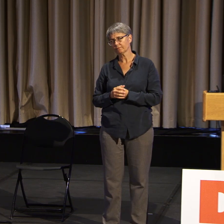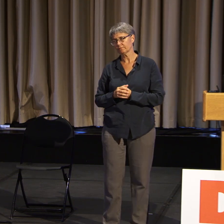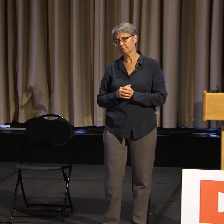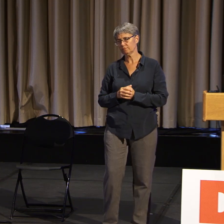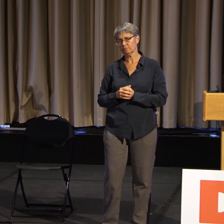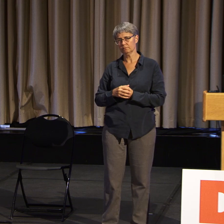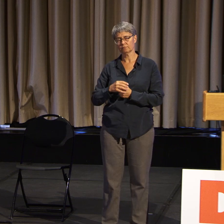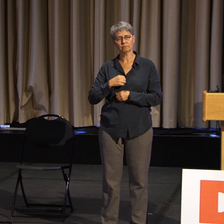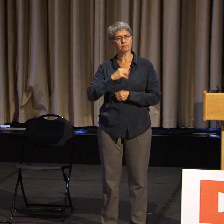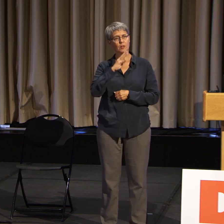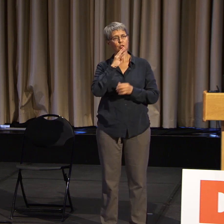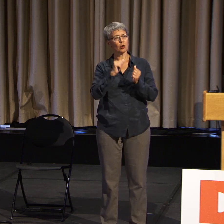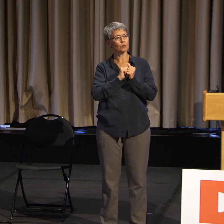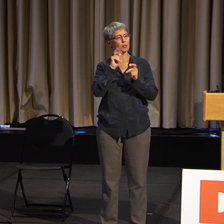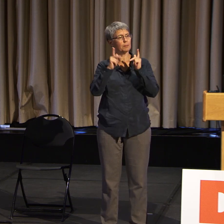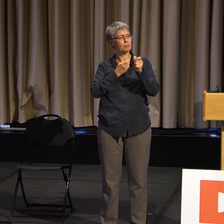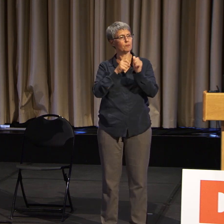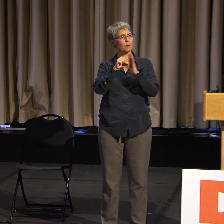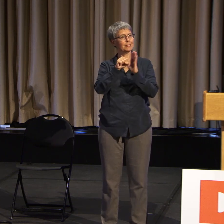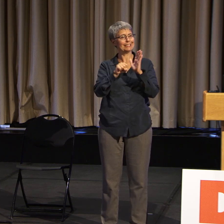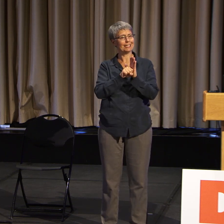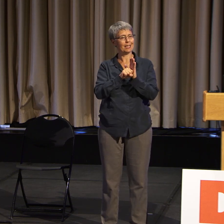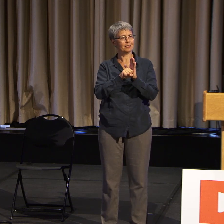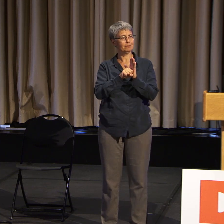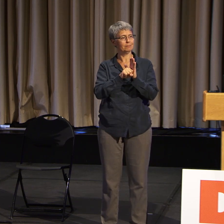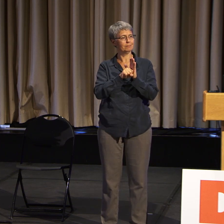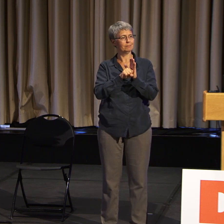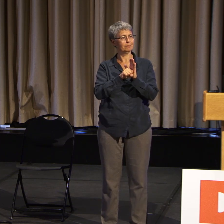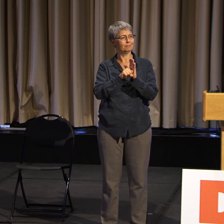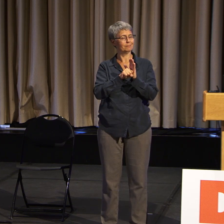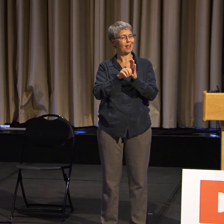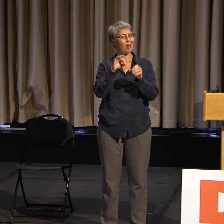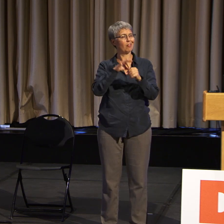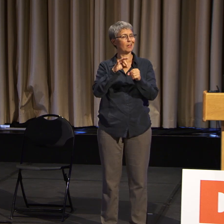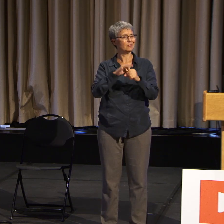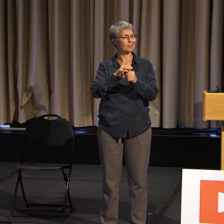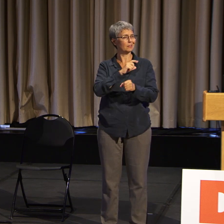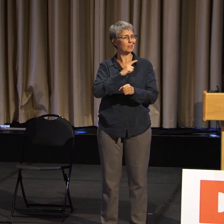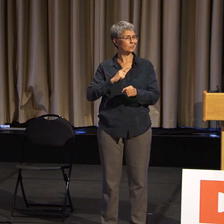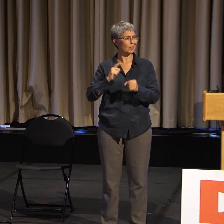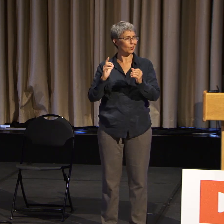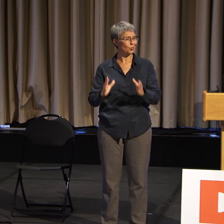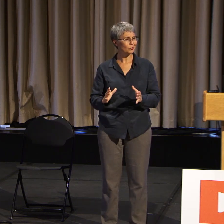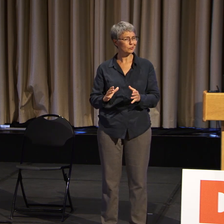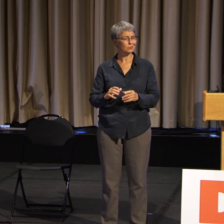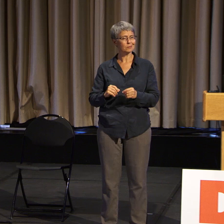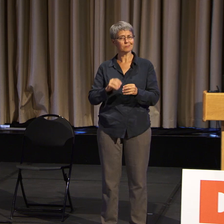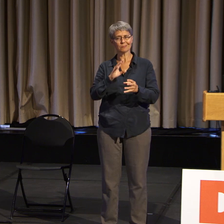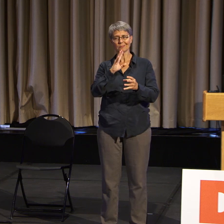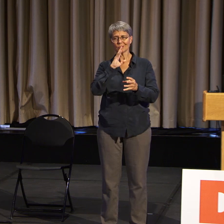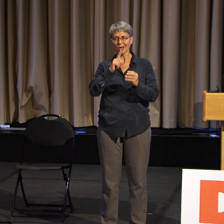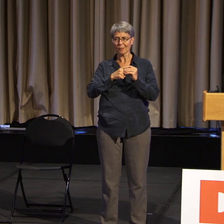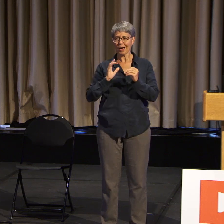who are very much faith-based, and talked to them about the disability perspective.